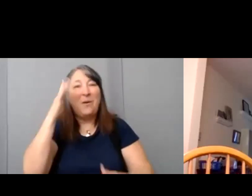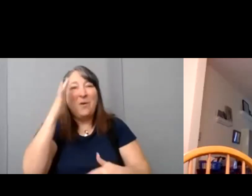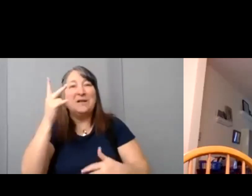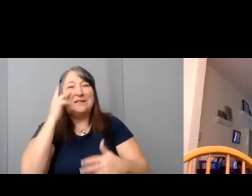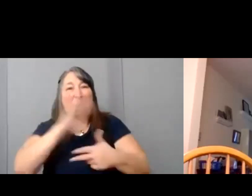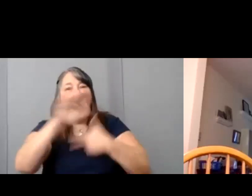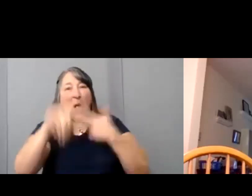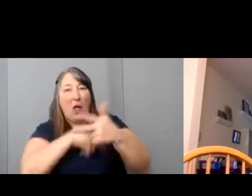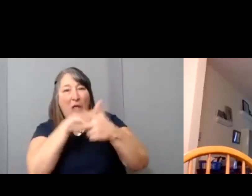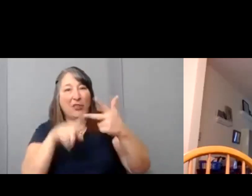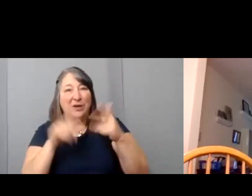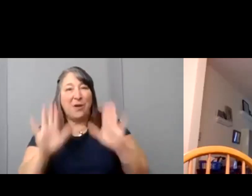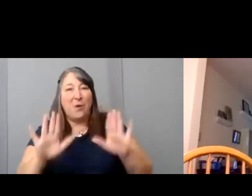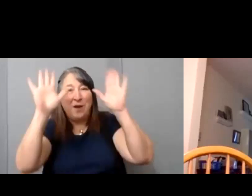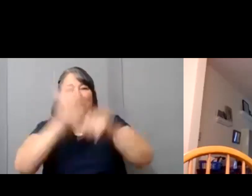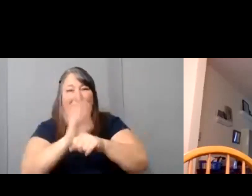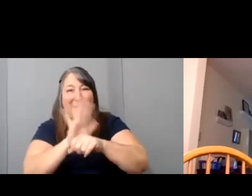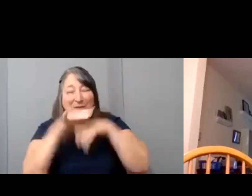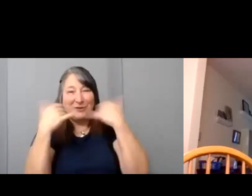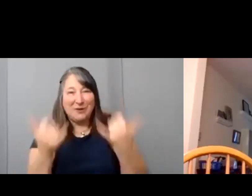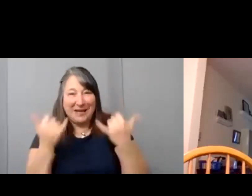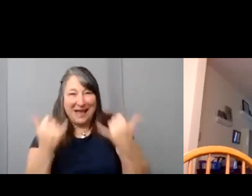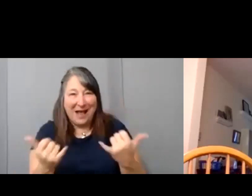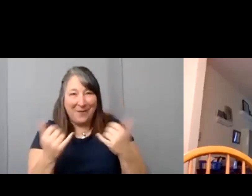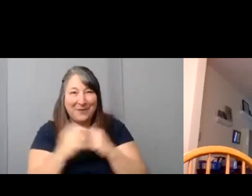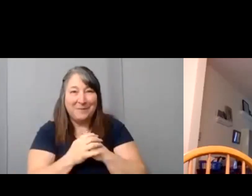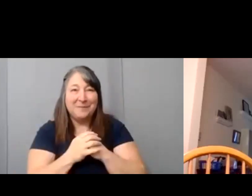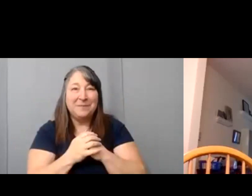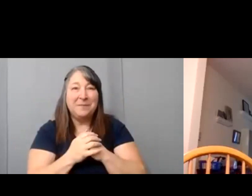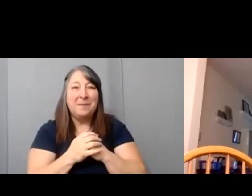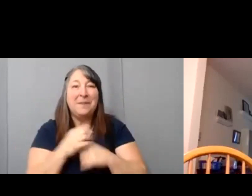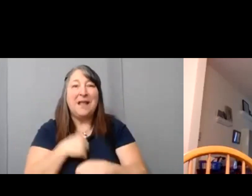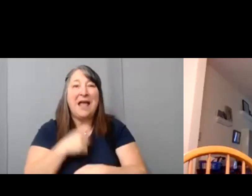And um I think we’re really in for a treat